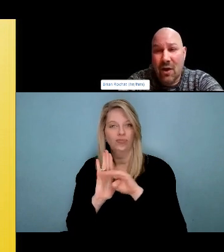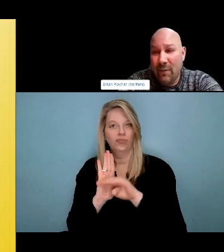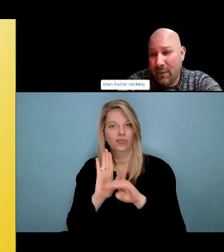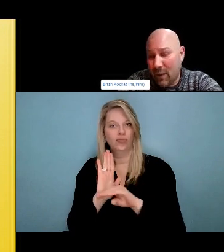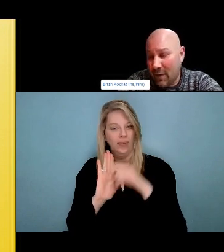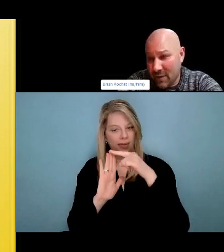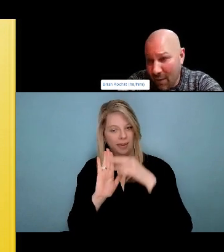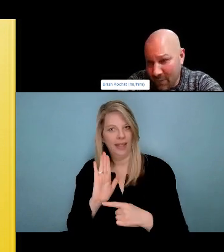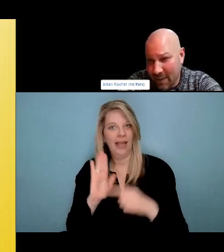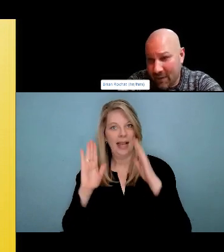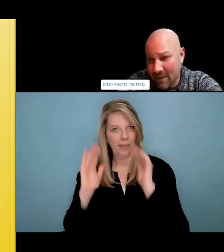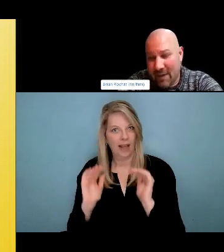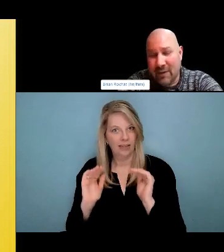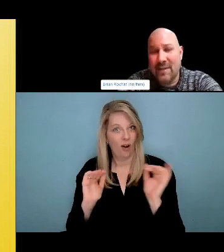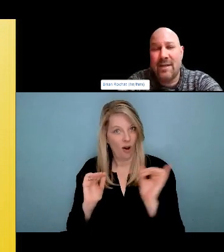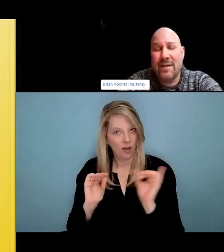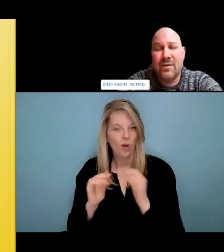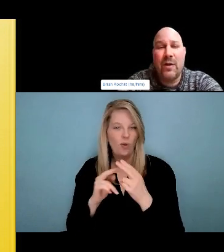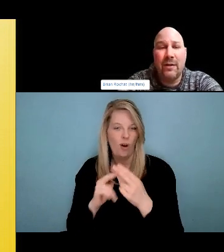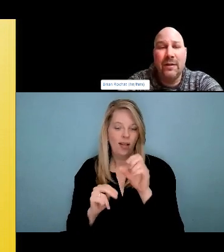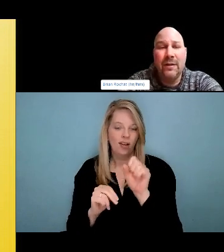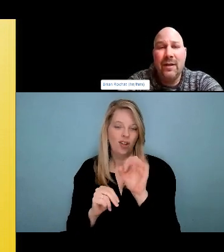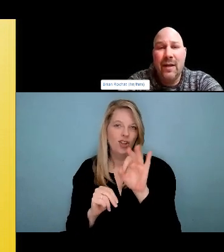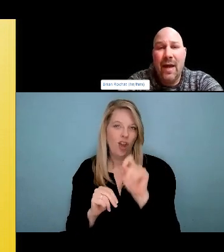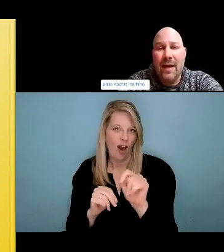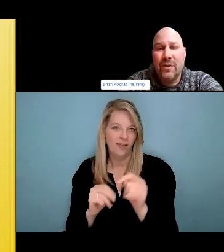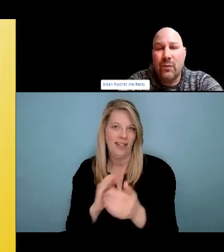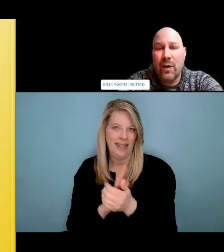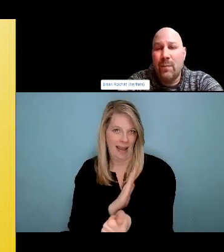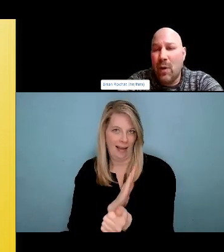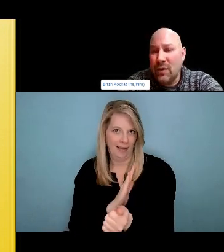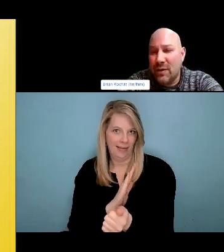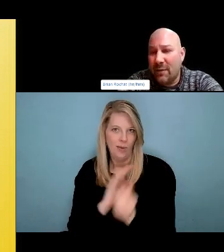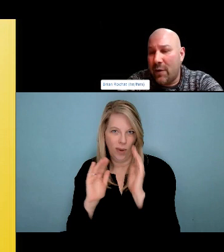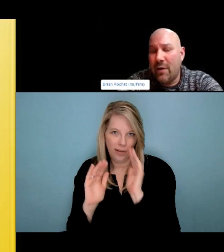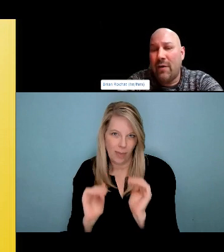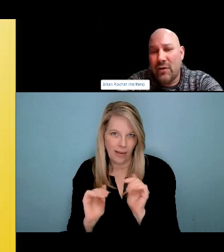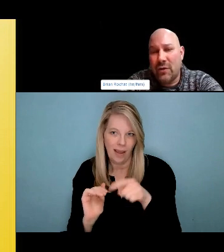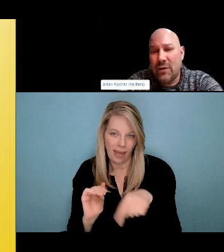there are a lot of definitions out there. I am going to read, I don't typically read